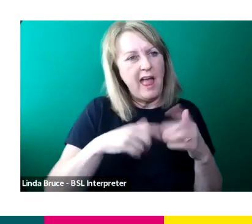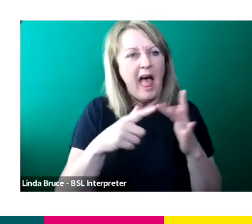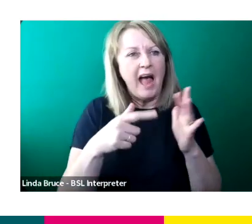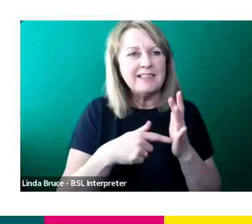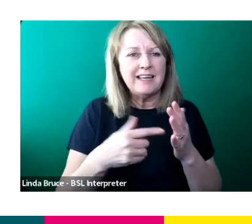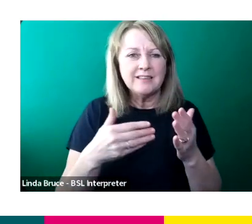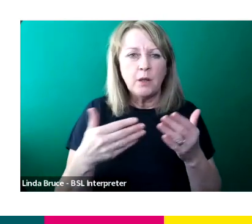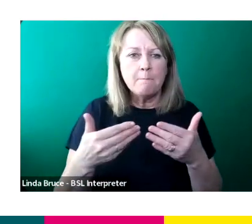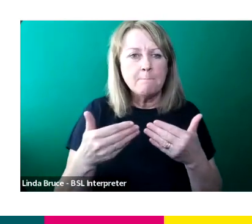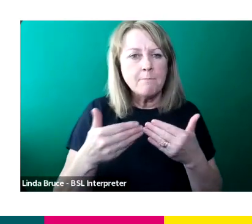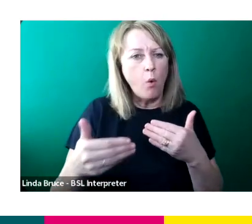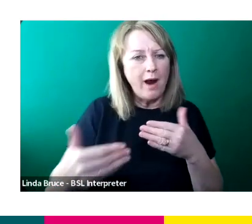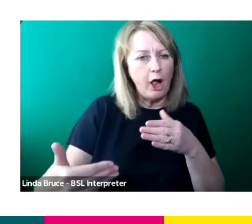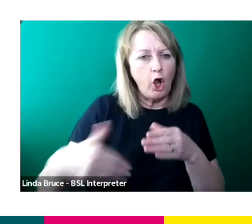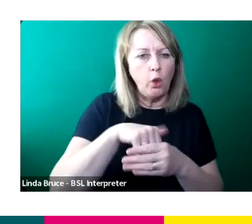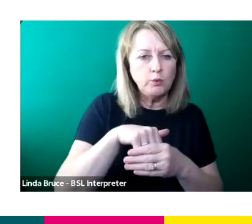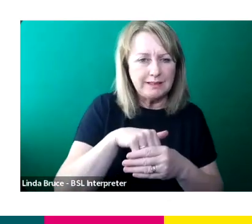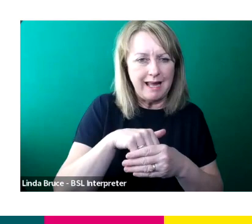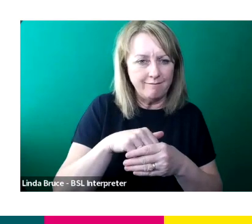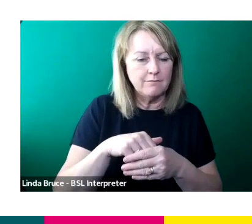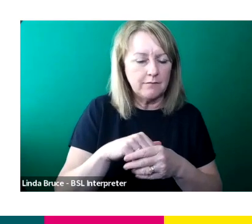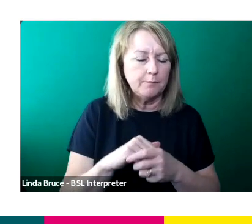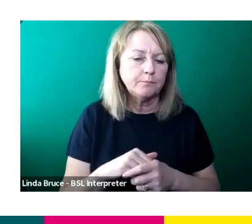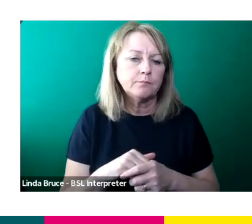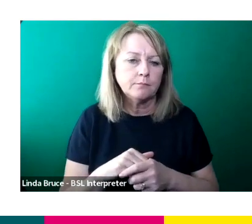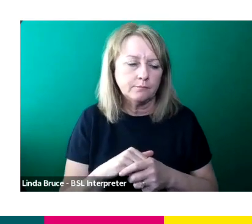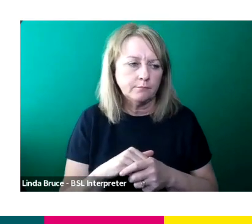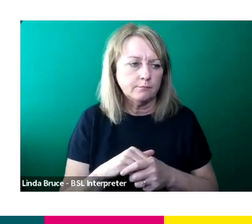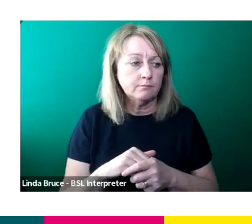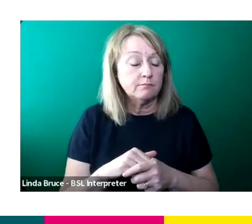So the next slide is a reel with all the kind of work that's happened over the last year.